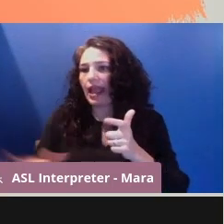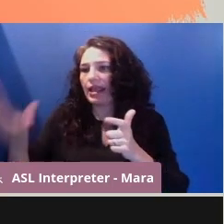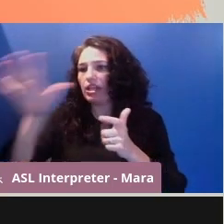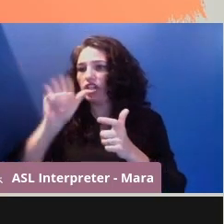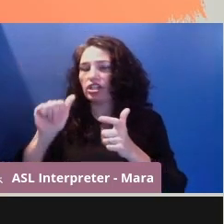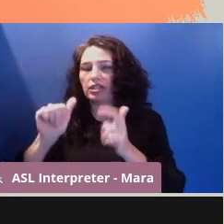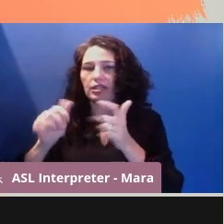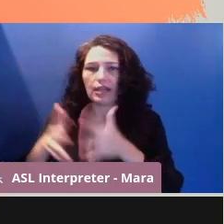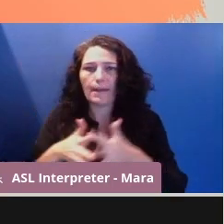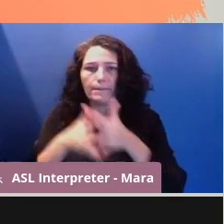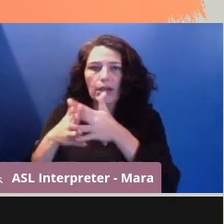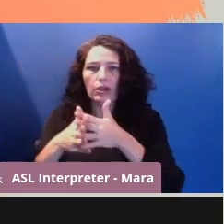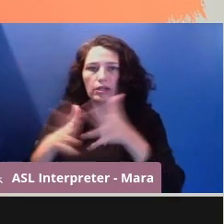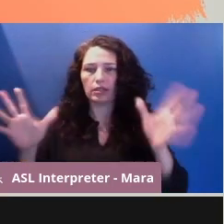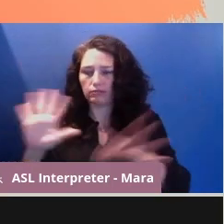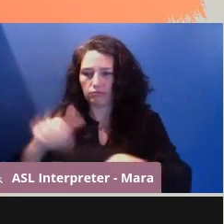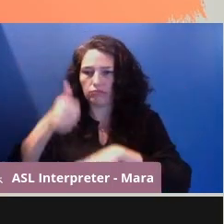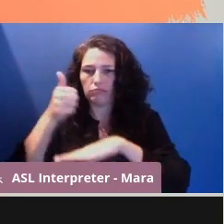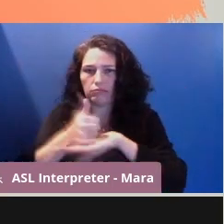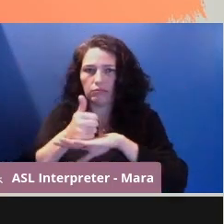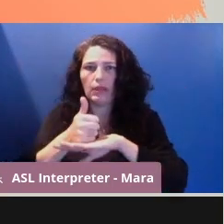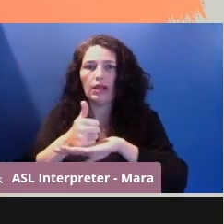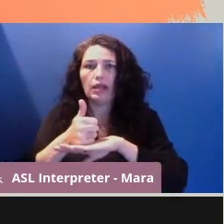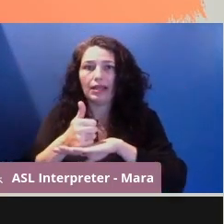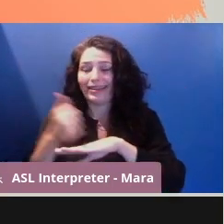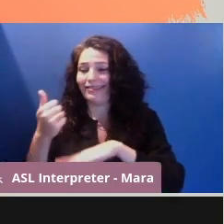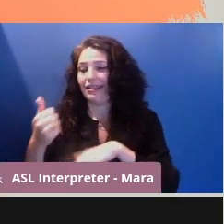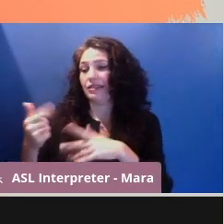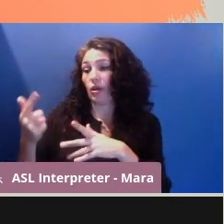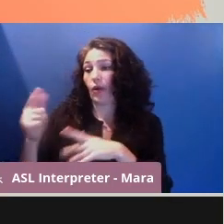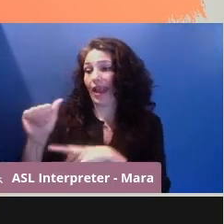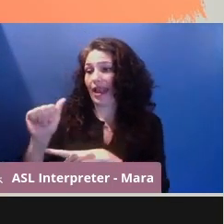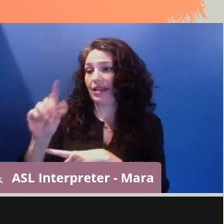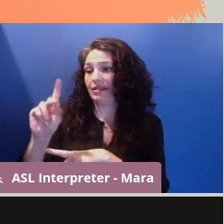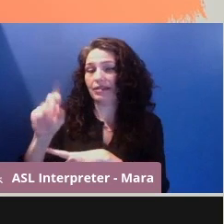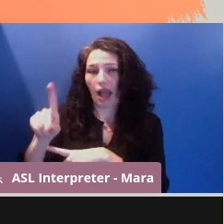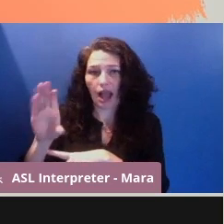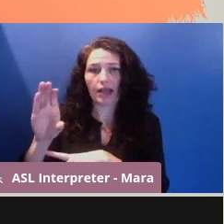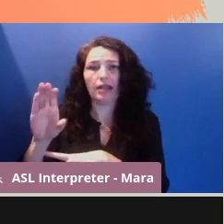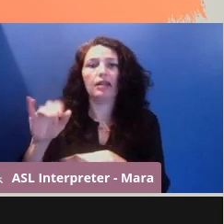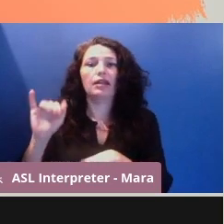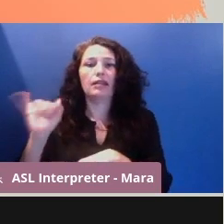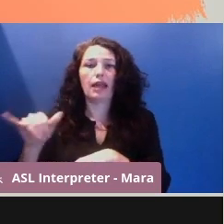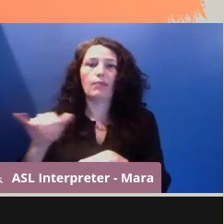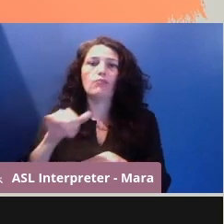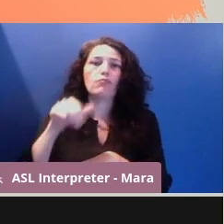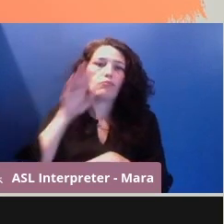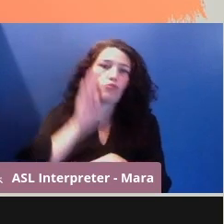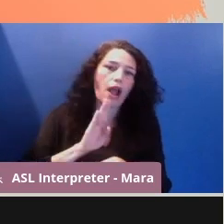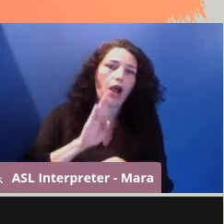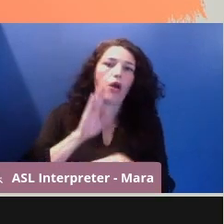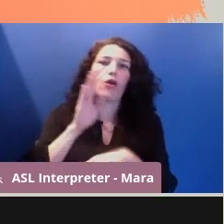in the 1980s, and where A-Doc joined Brown Girls Doc Mafia and Firelight Media to implore